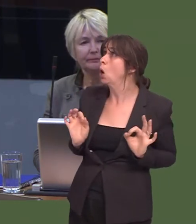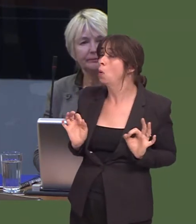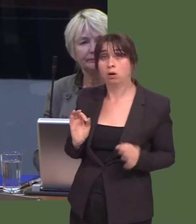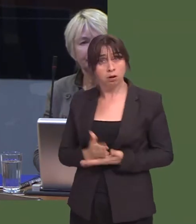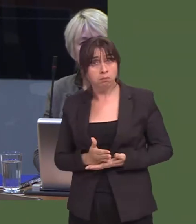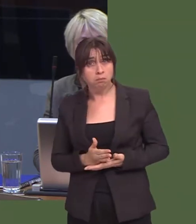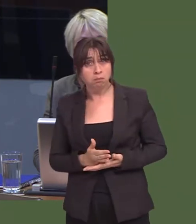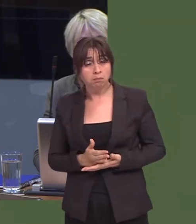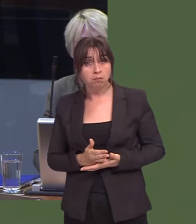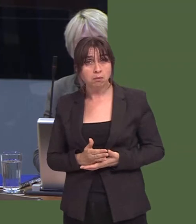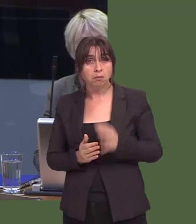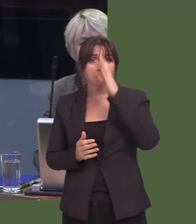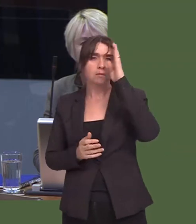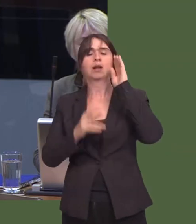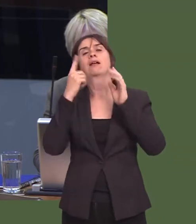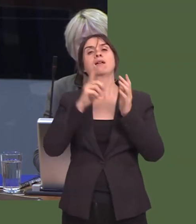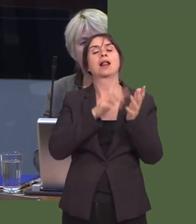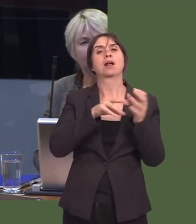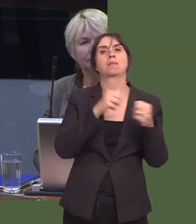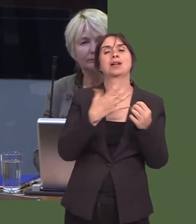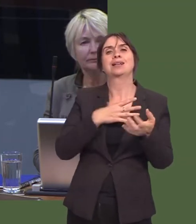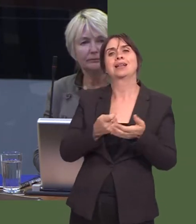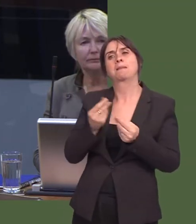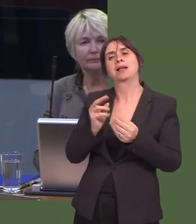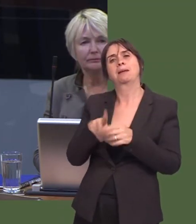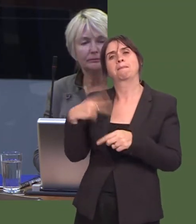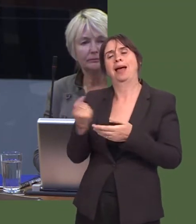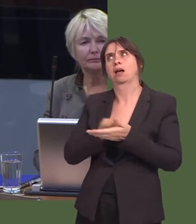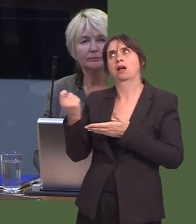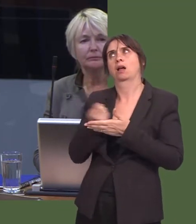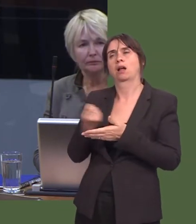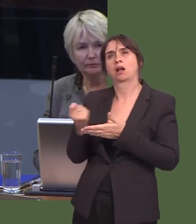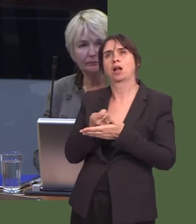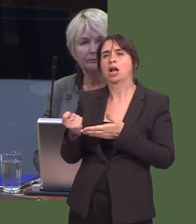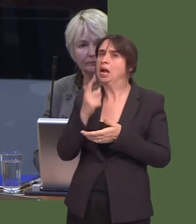repayment plans for these health boards wonít result in cuts to our health services?